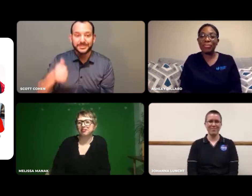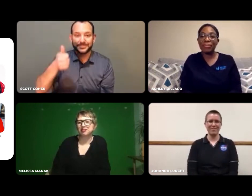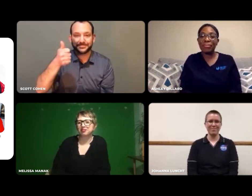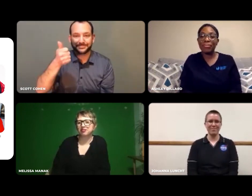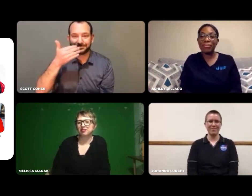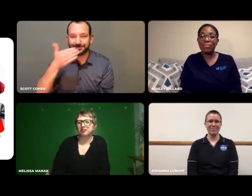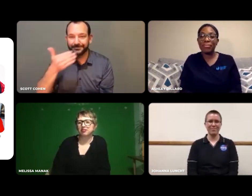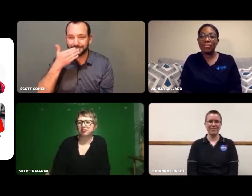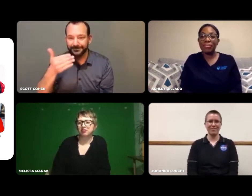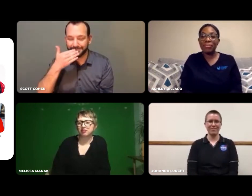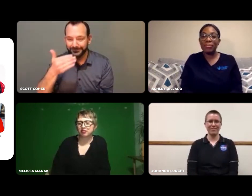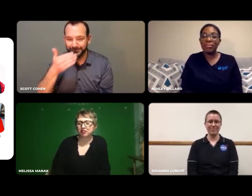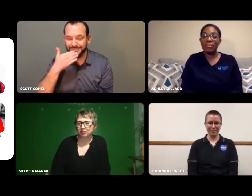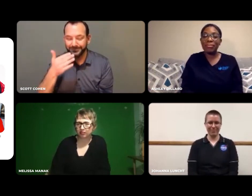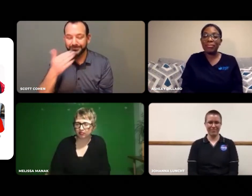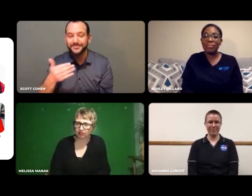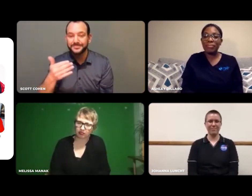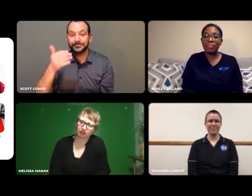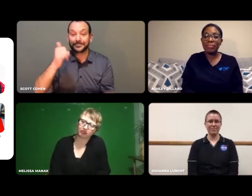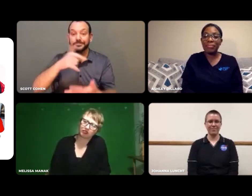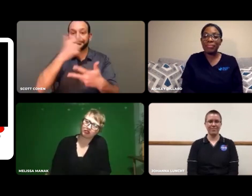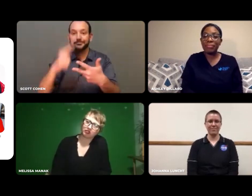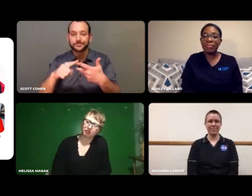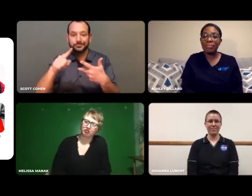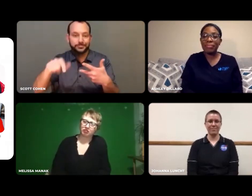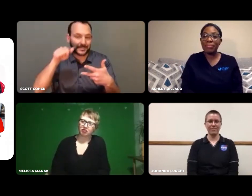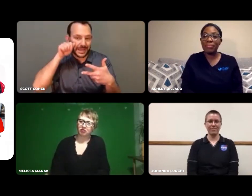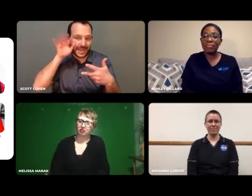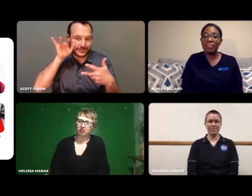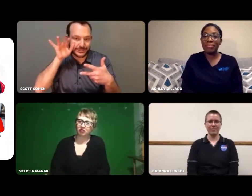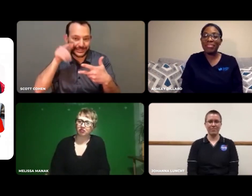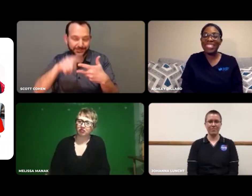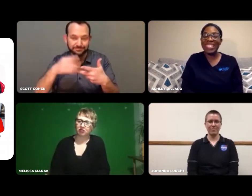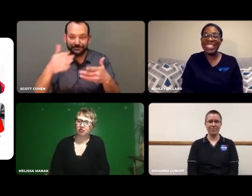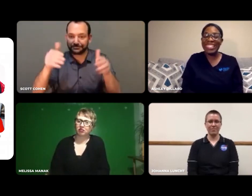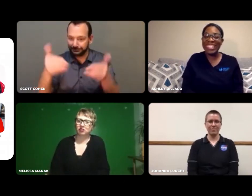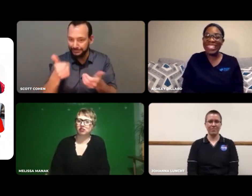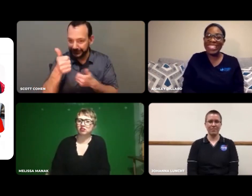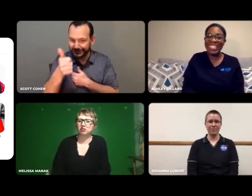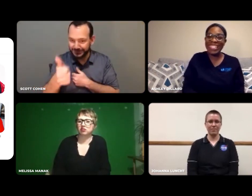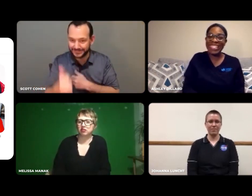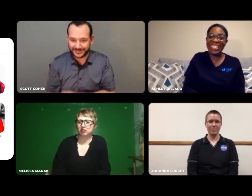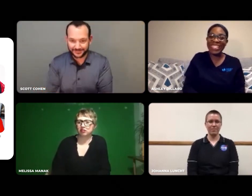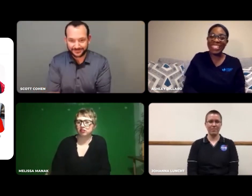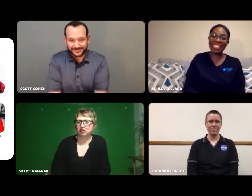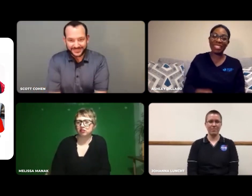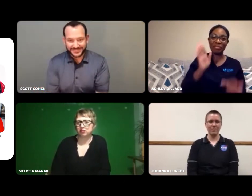Thank you so much, Johanna. Onto our next panelist, Ashley. Please introduce yourself.